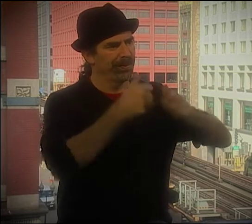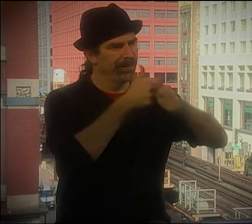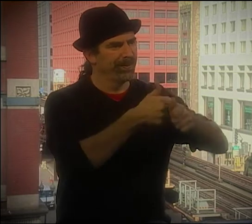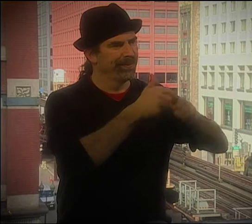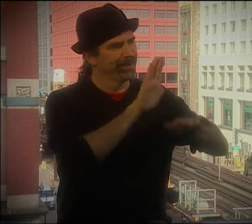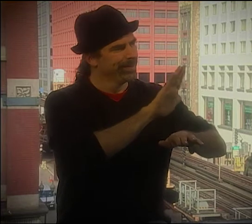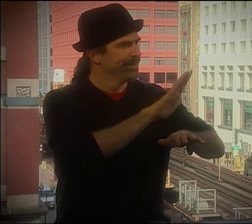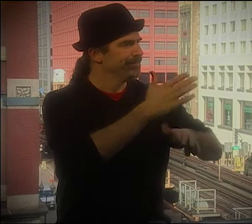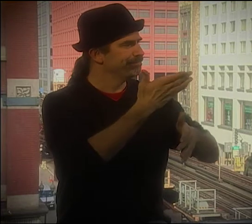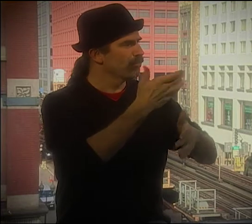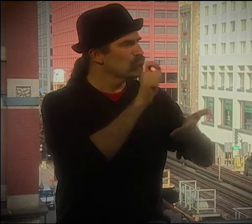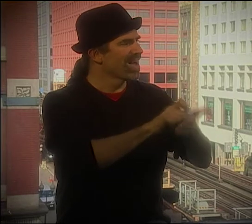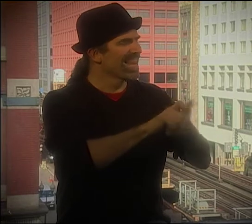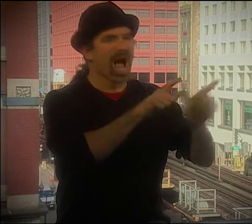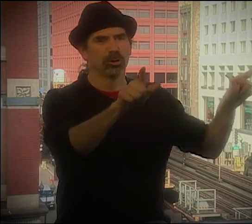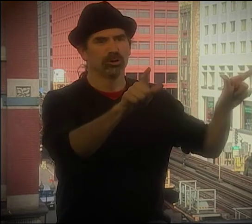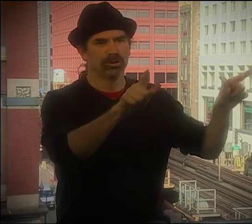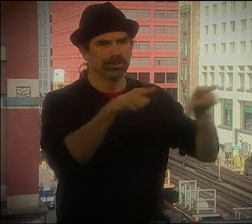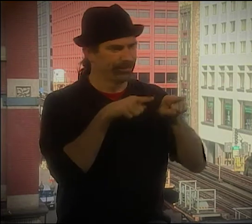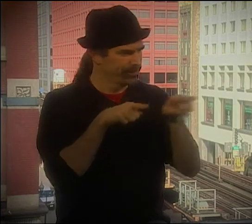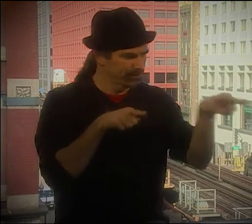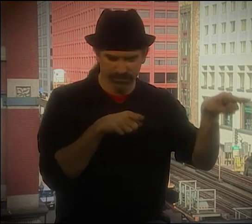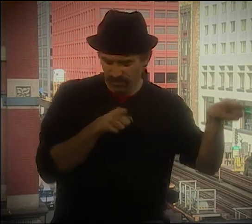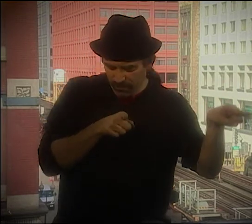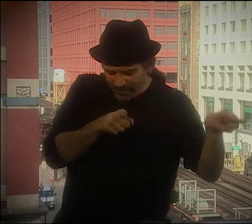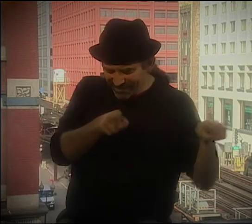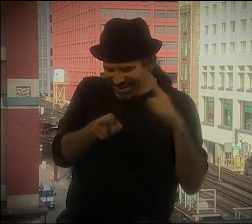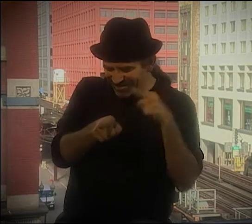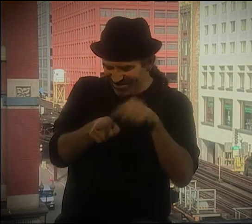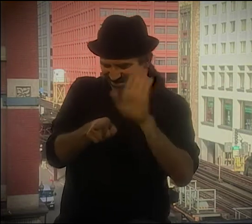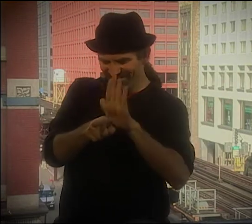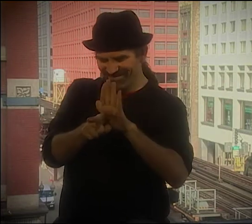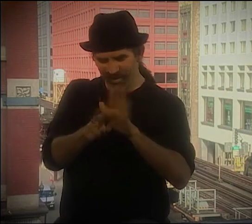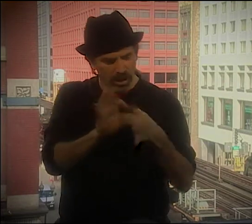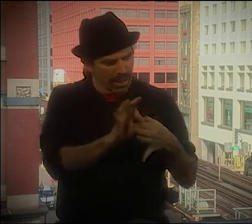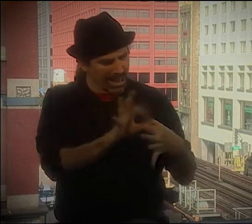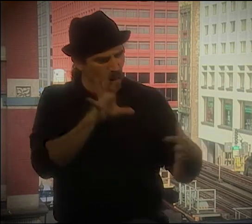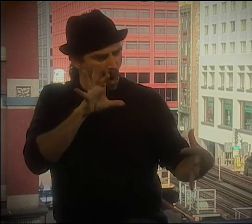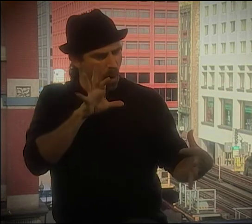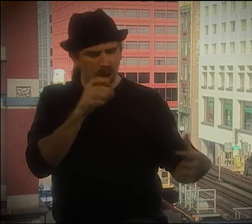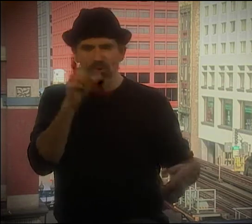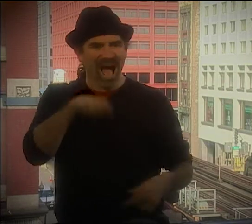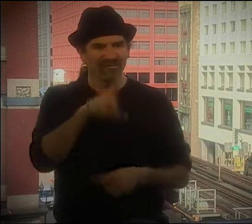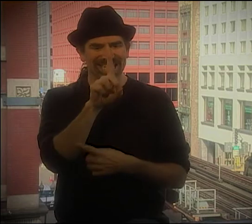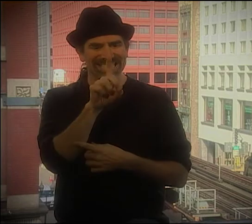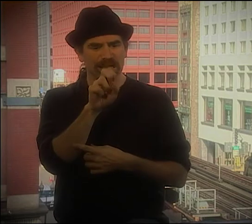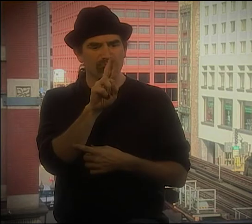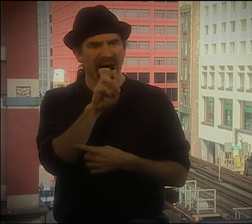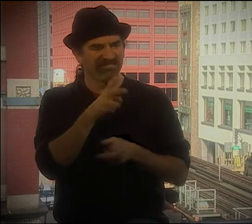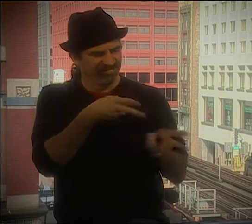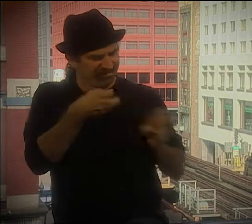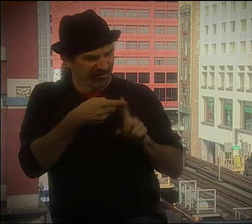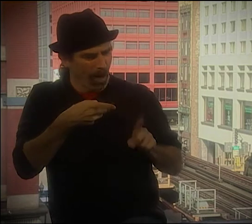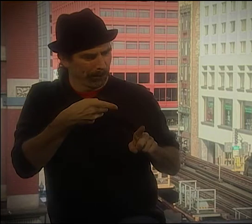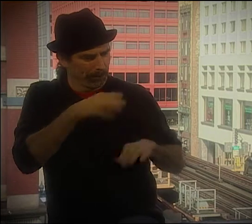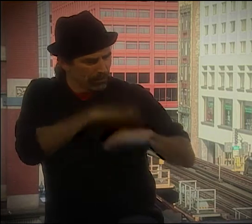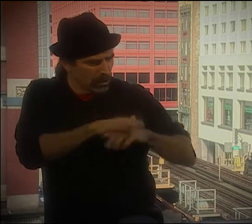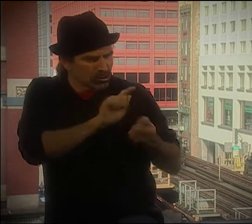IN TWO DIFFERENT DIRECTIONS. ONE IS MORE THE FORMAL SIGN LANGUAGE, YOU KNOW, THE WRITTEN LANGUAGE, AND THE OTHER IS WHERE THEY'RE